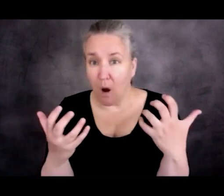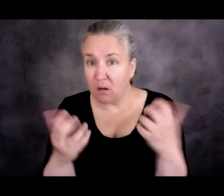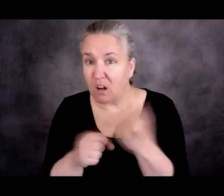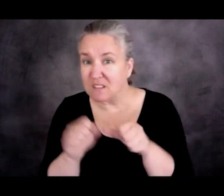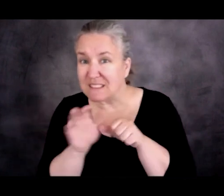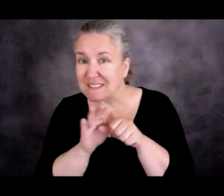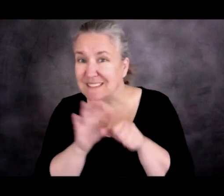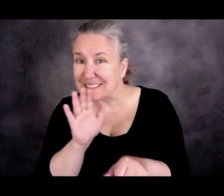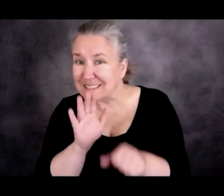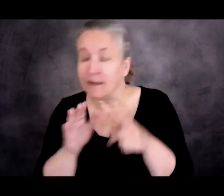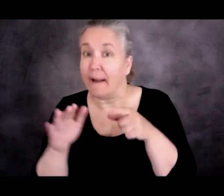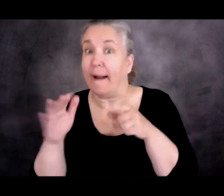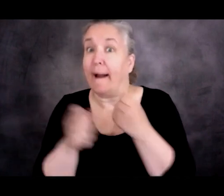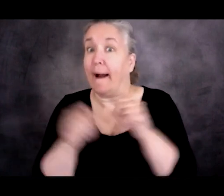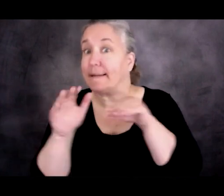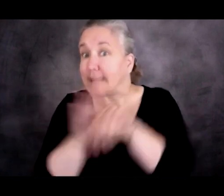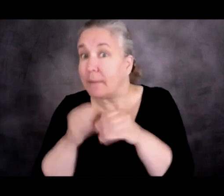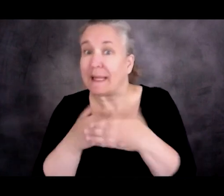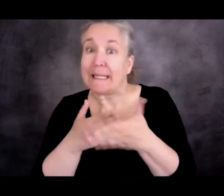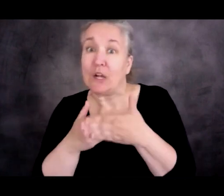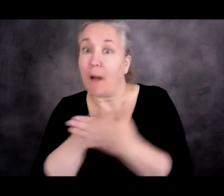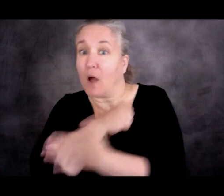Or are they just caught up in this space